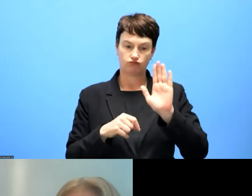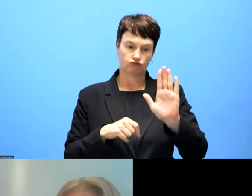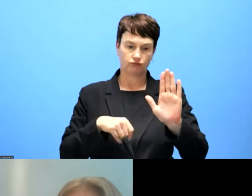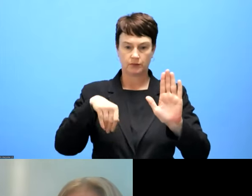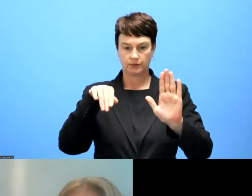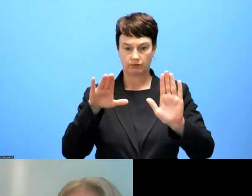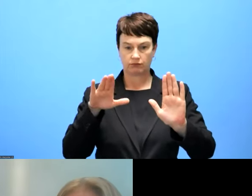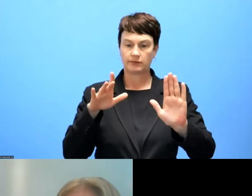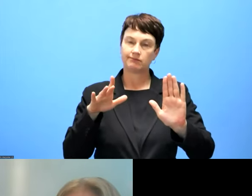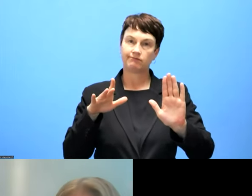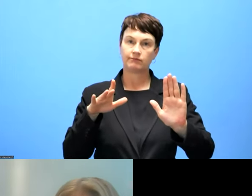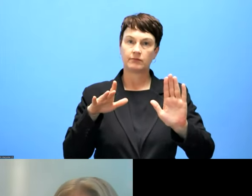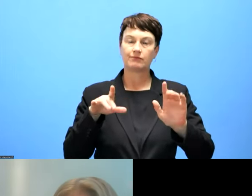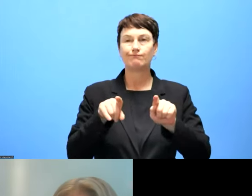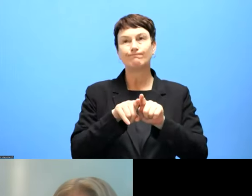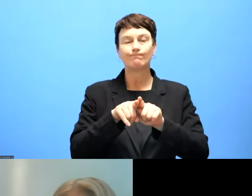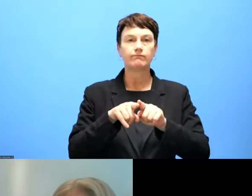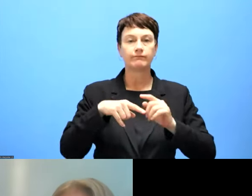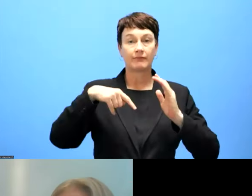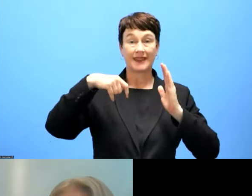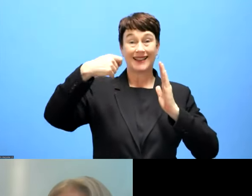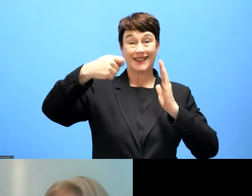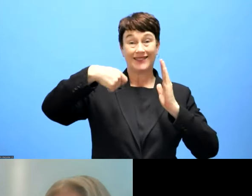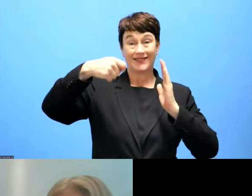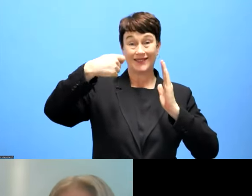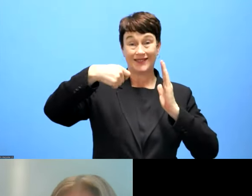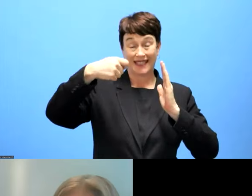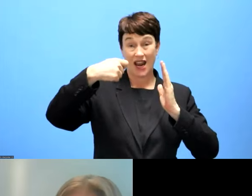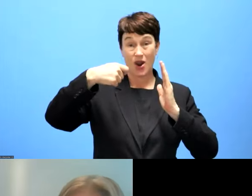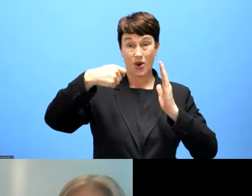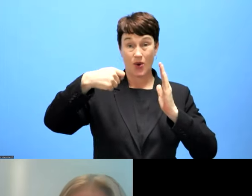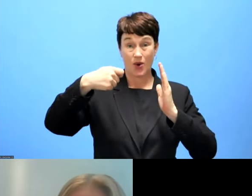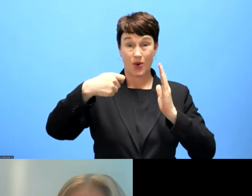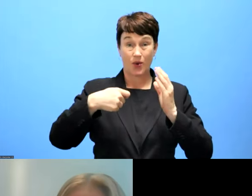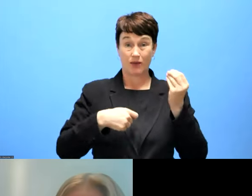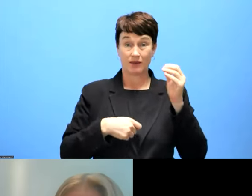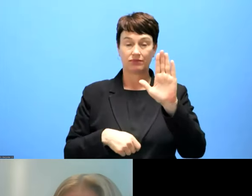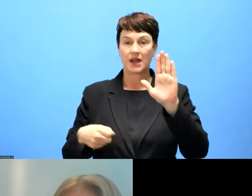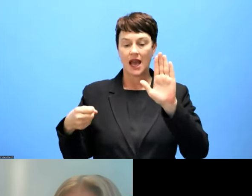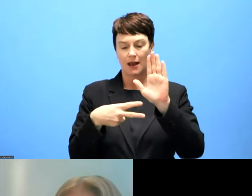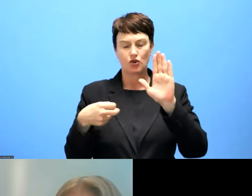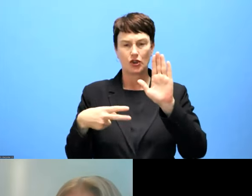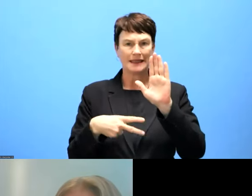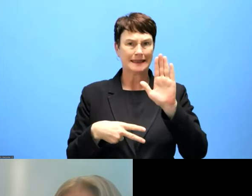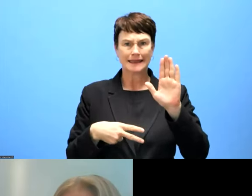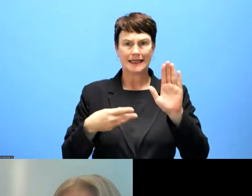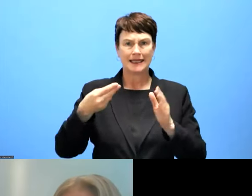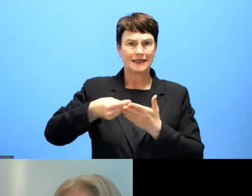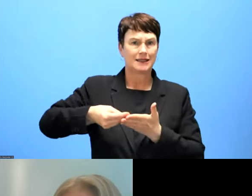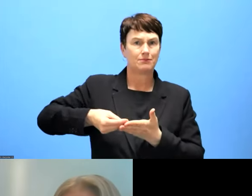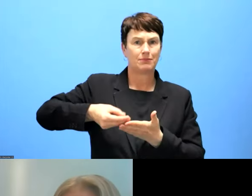on a video because it's too expensive, but the technology from speech-to-text is not there yet.